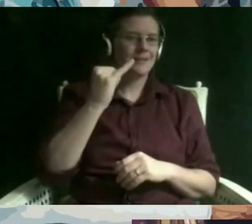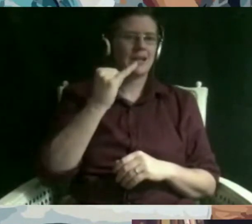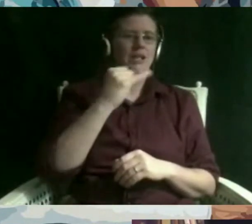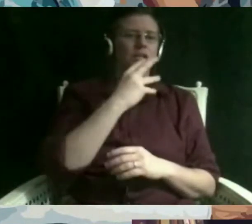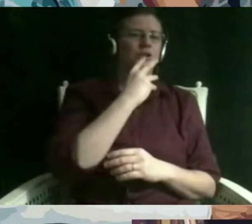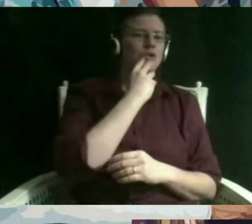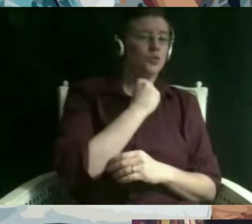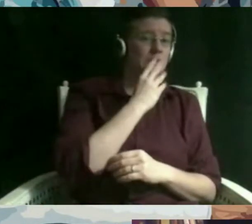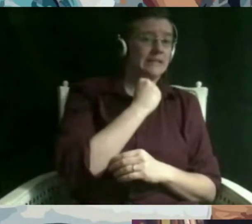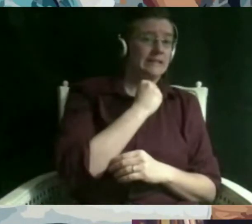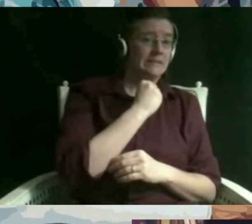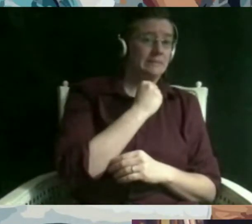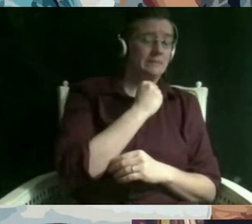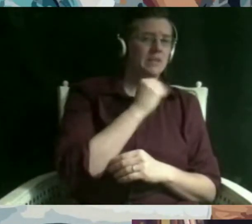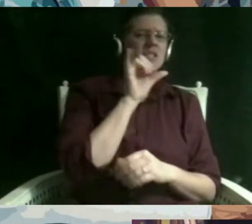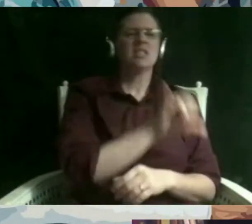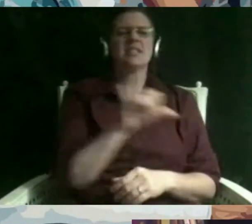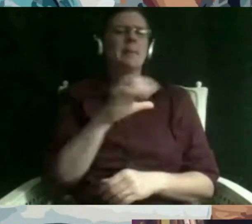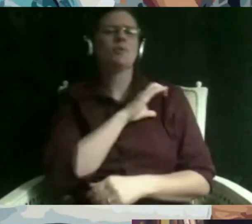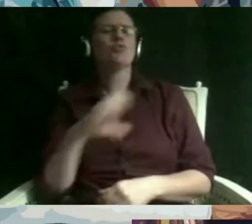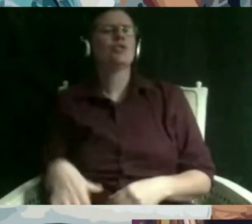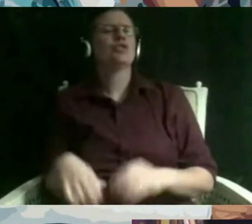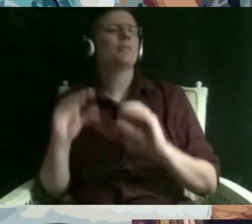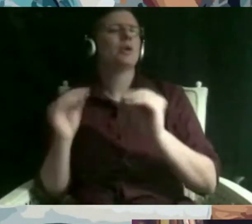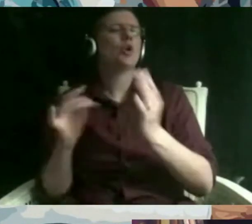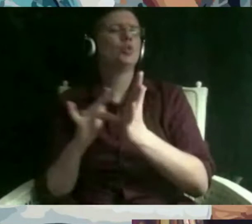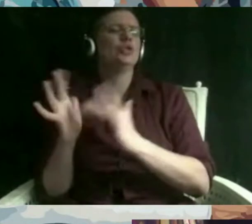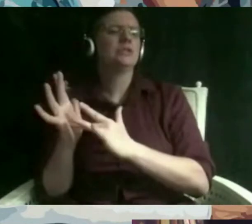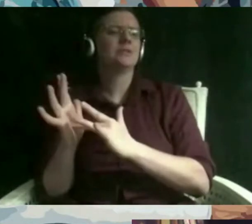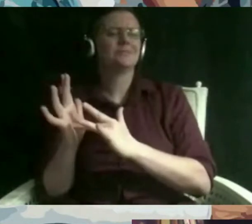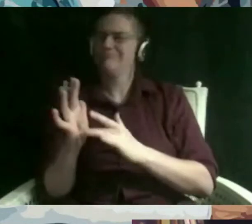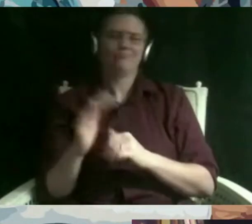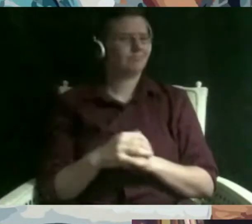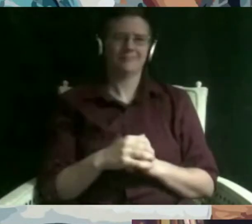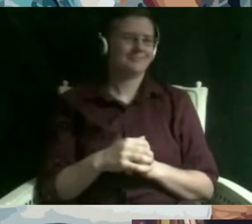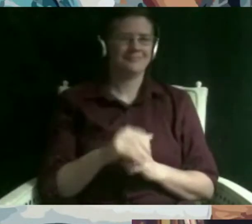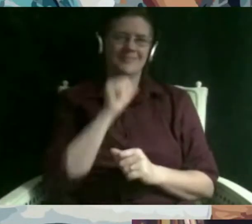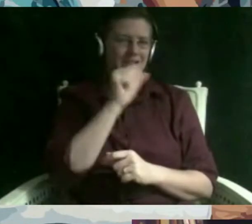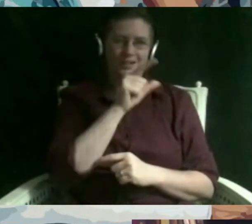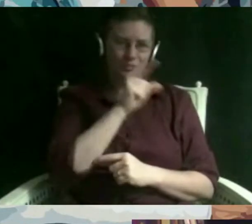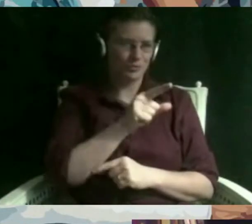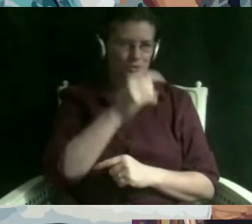without the jesus component and it's it's just really not um there are many different sects of